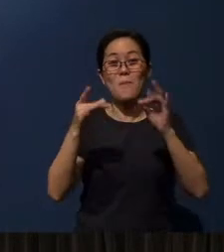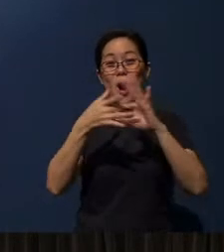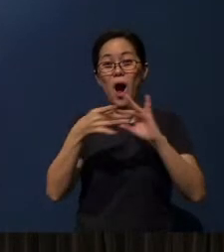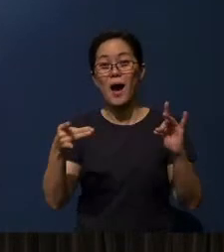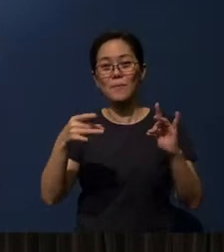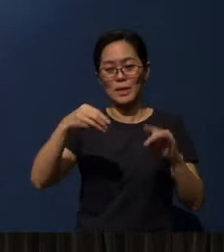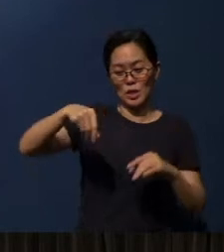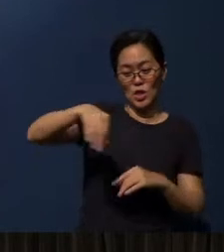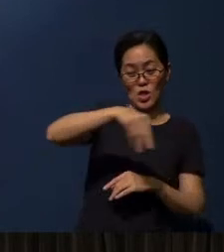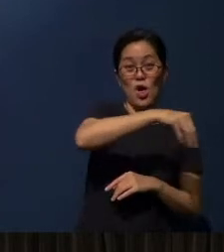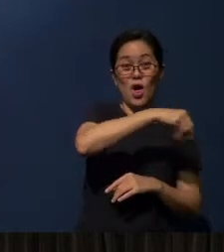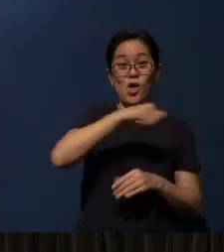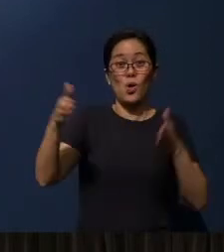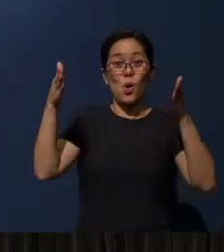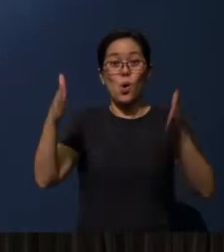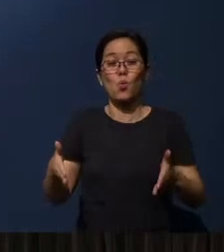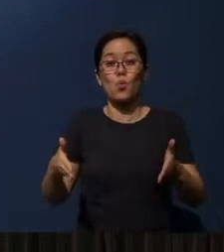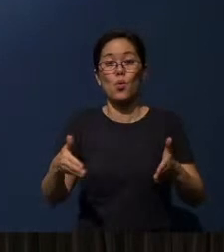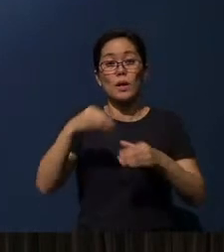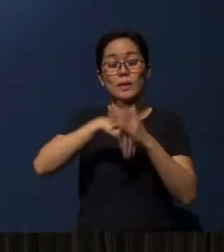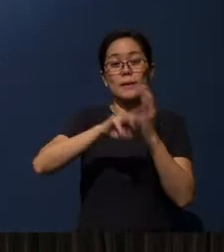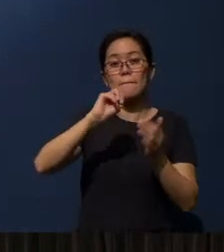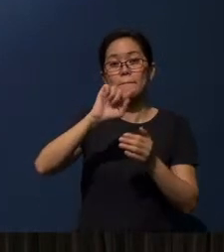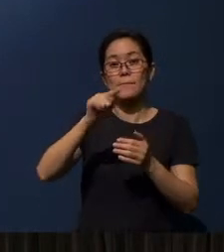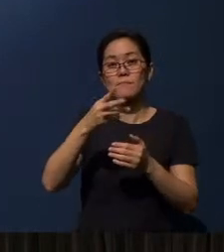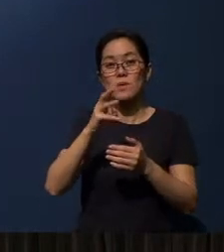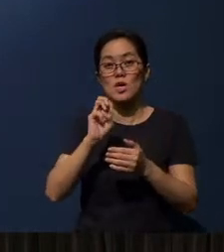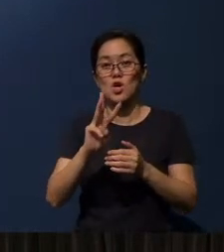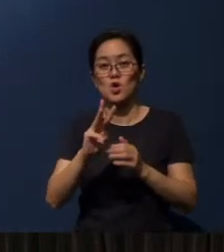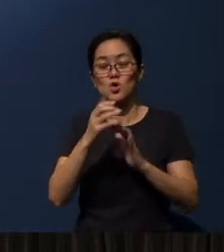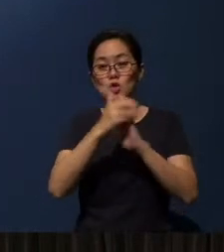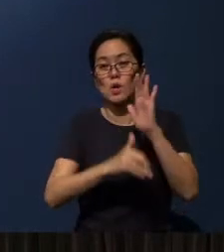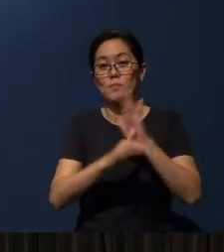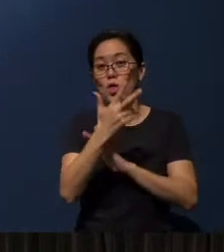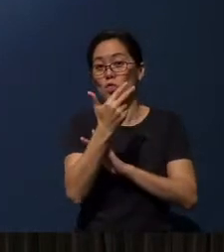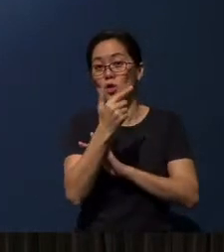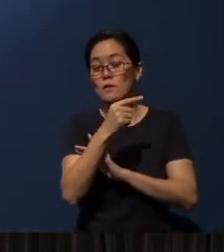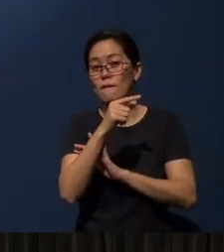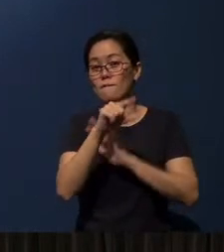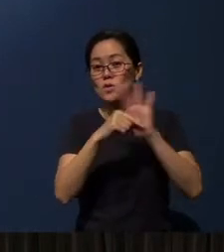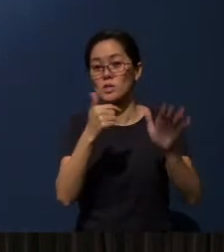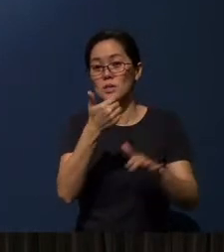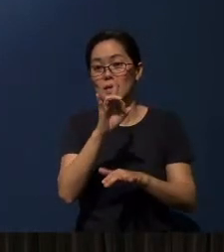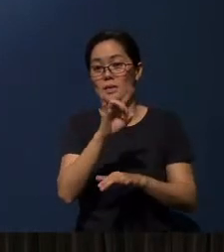In His conclusion in Matthew 13:18 to 23, He mentioned this: